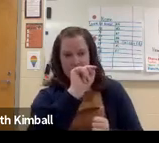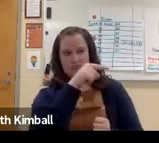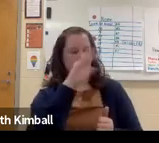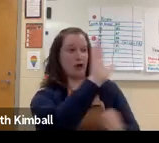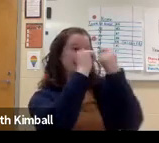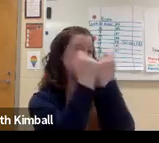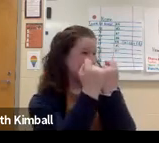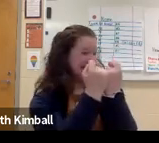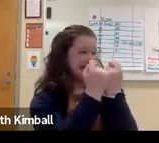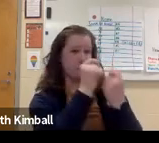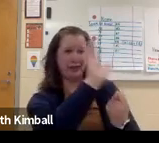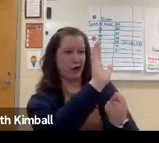I have a contract with them--